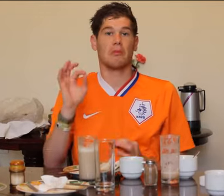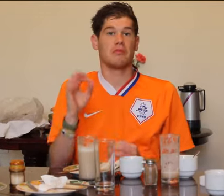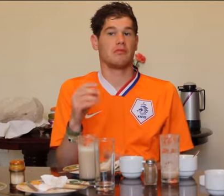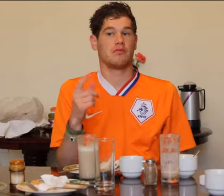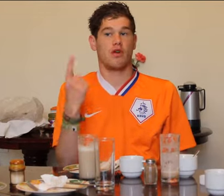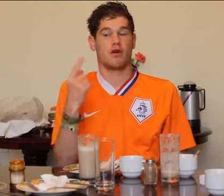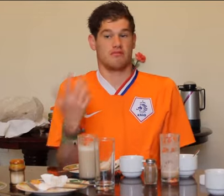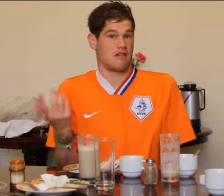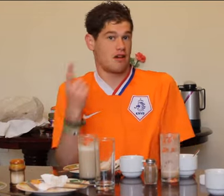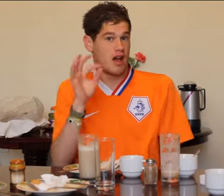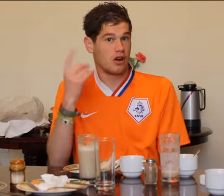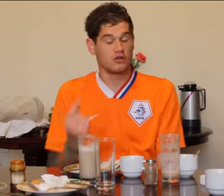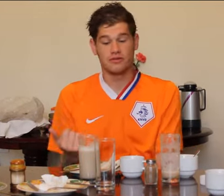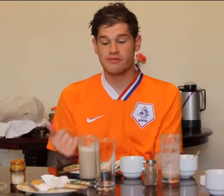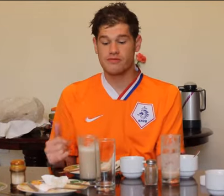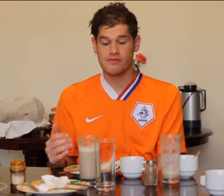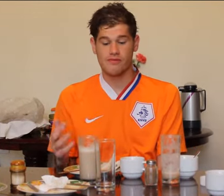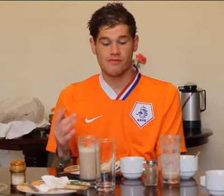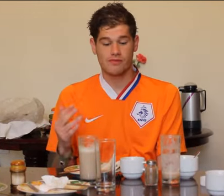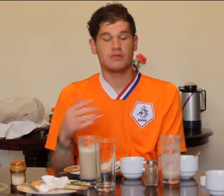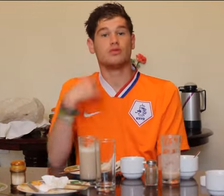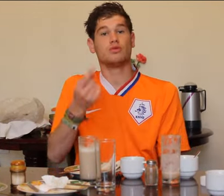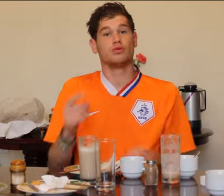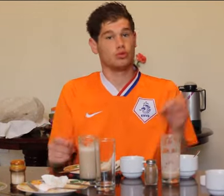It was very interesting to see